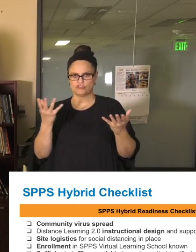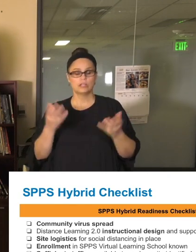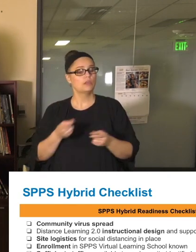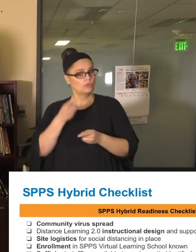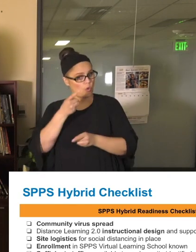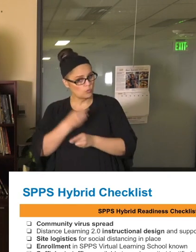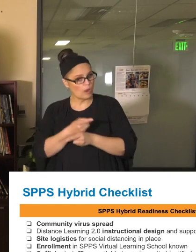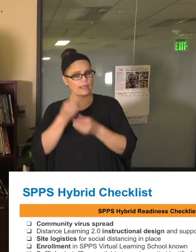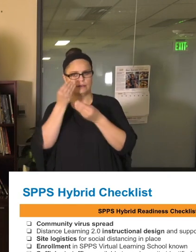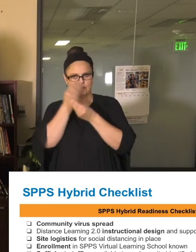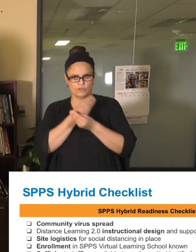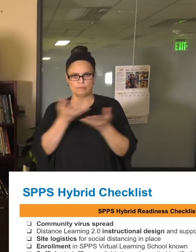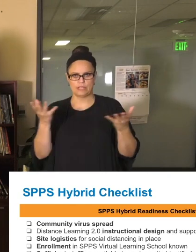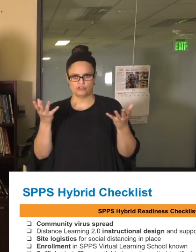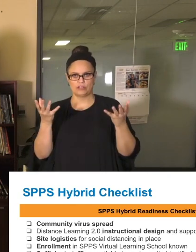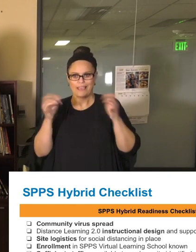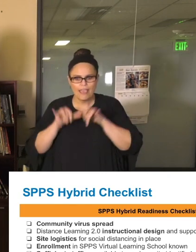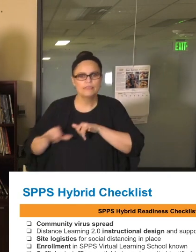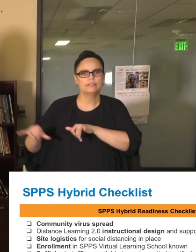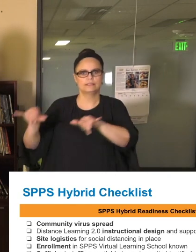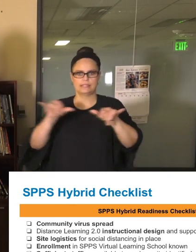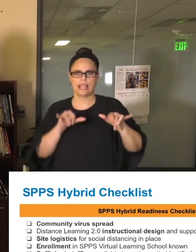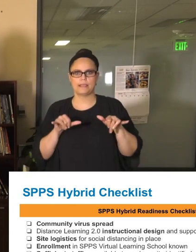information and information that helps keep us all safe.